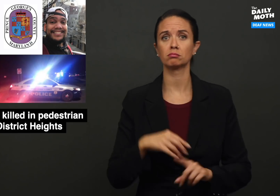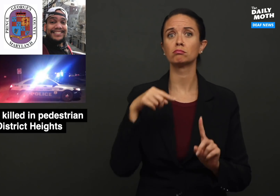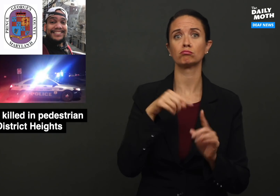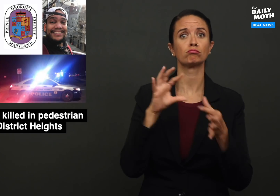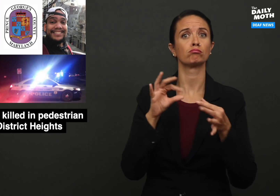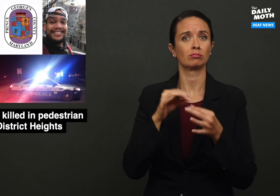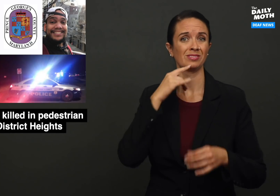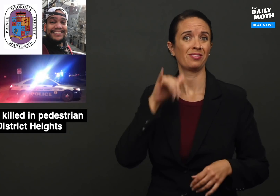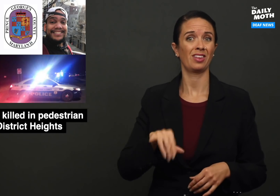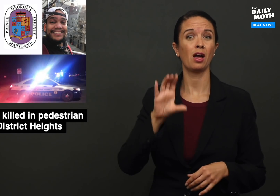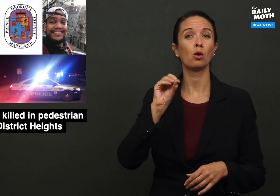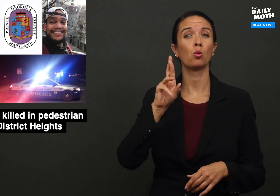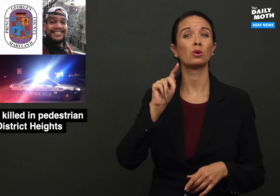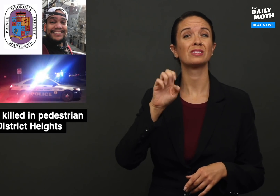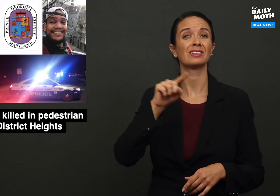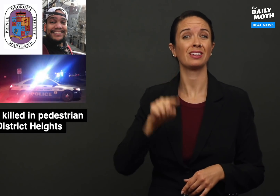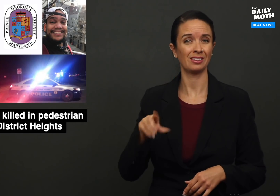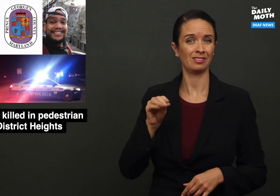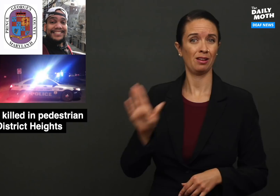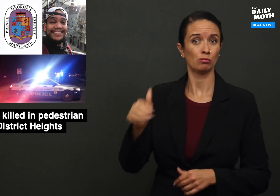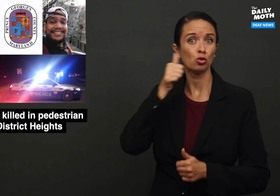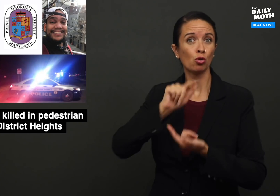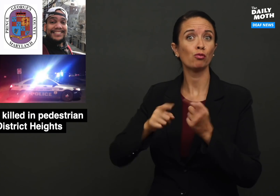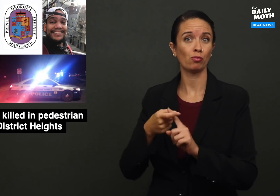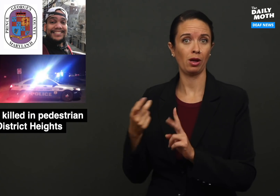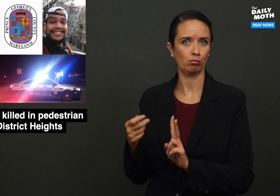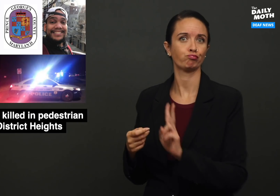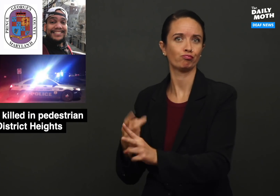She explained that Cortez and his girlfriend went